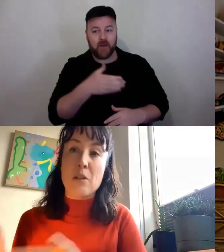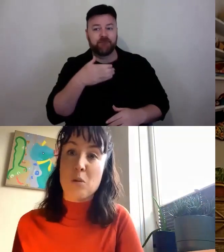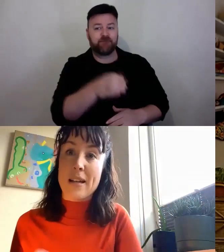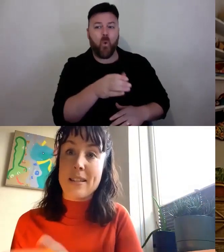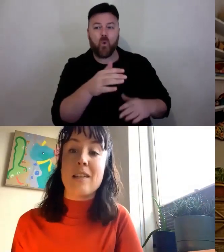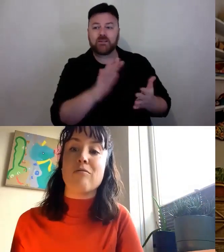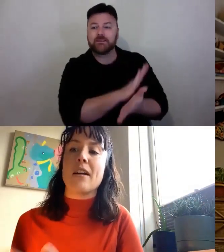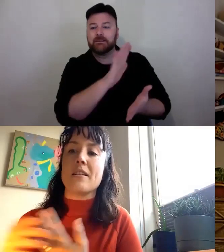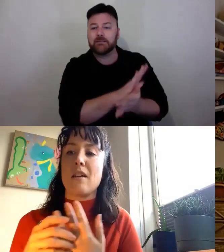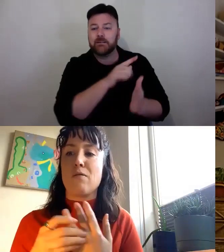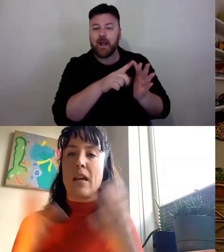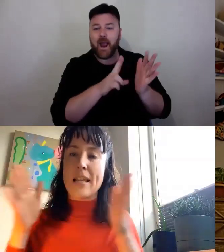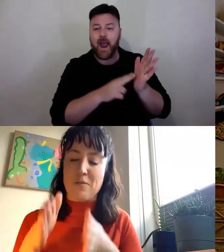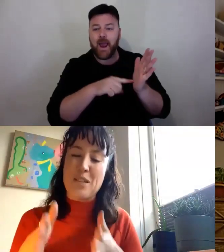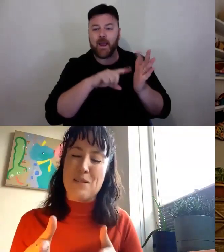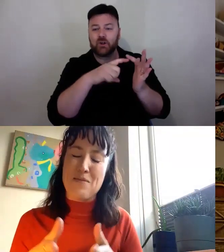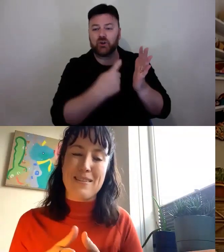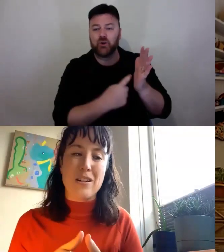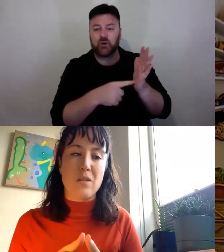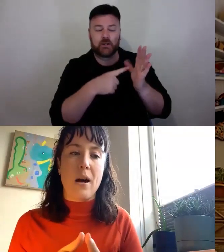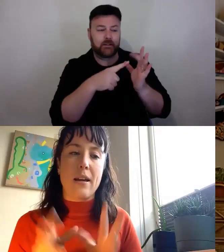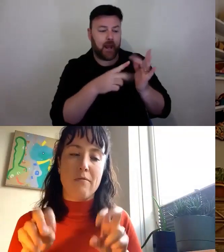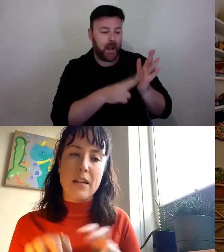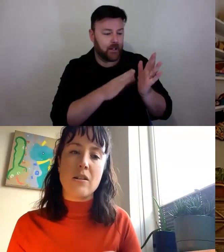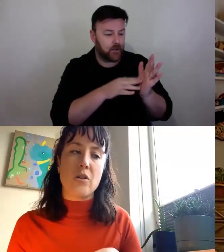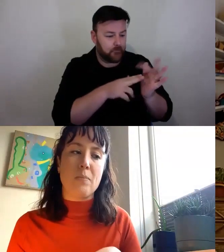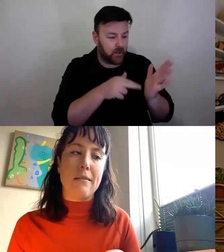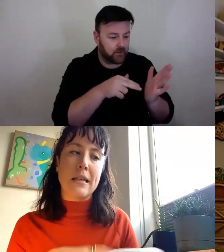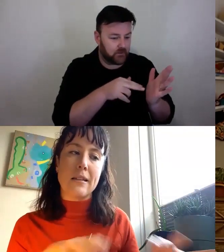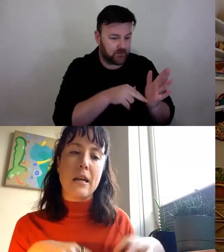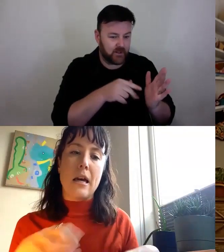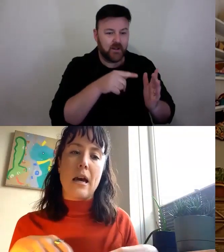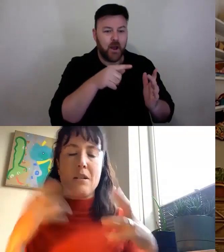we do about Sydney front and that is a specific thing to my industry, but